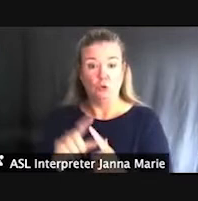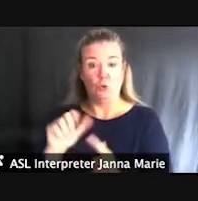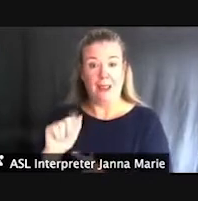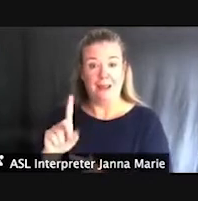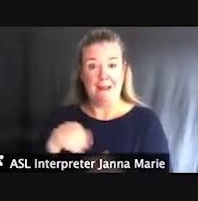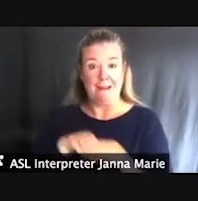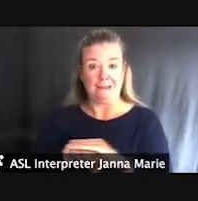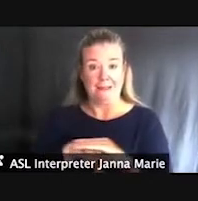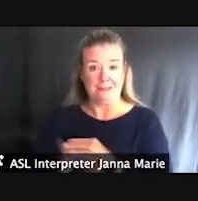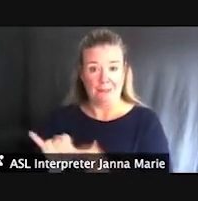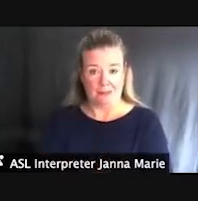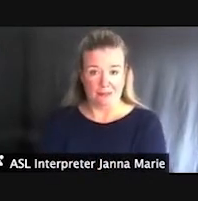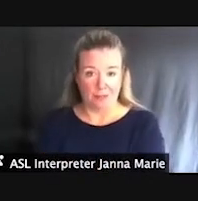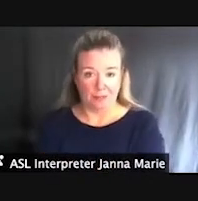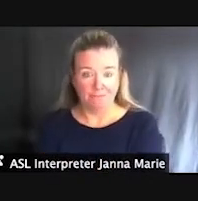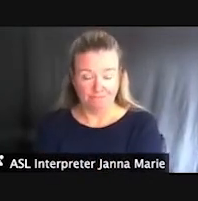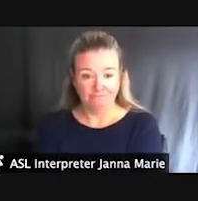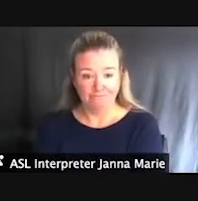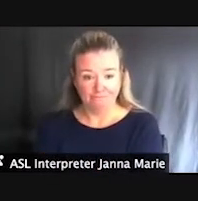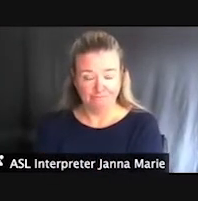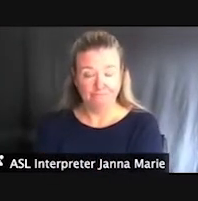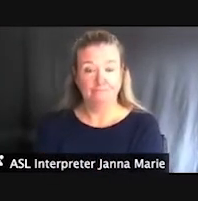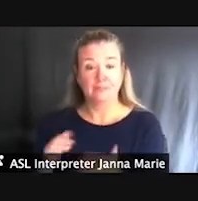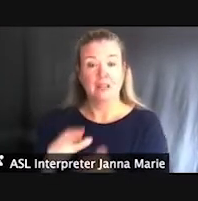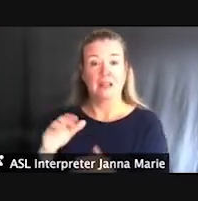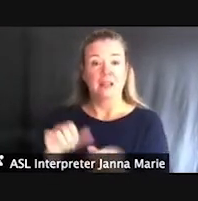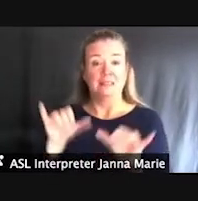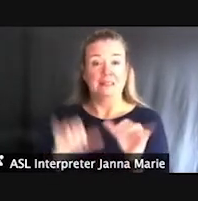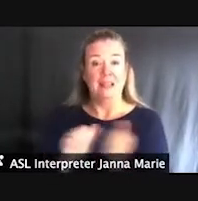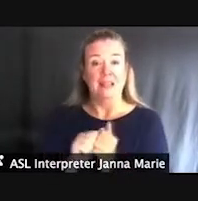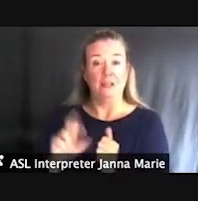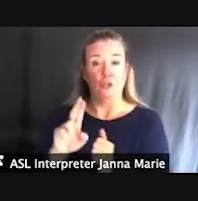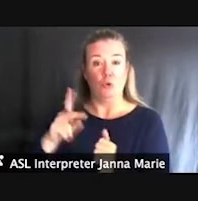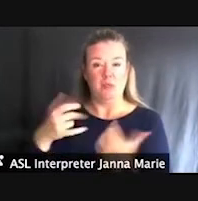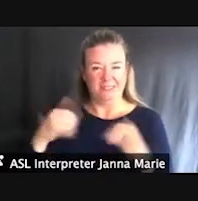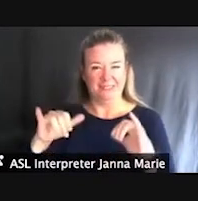Staying in the U.P., to the west is McLain State Park.